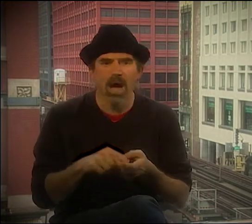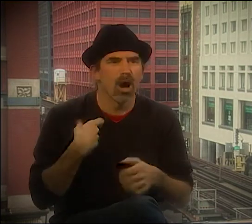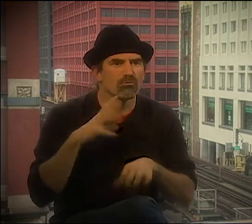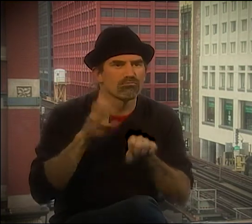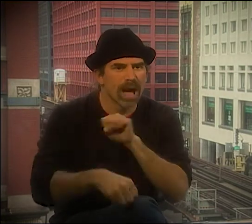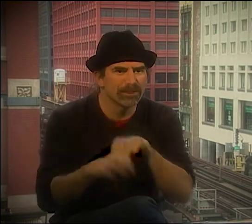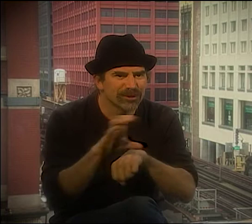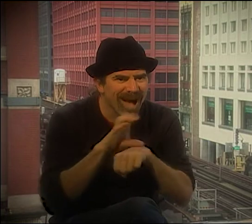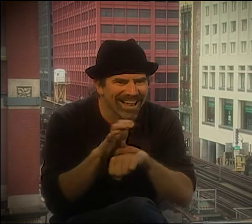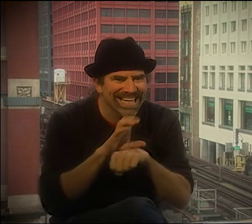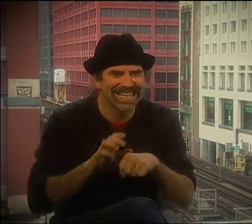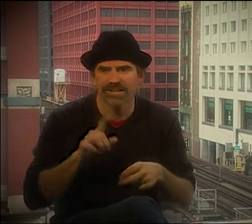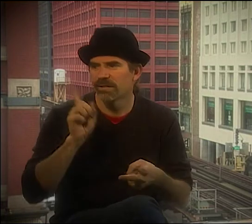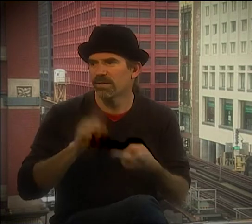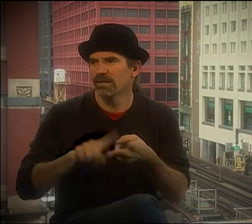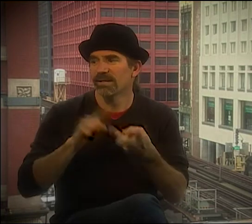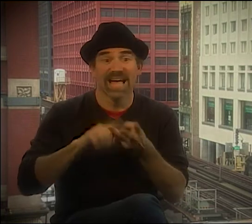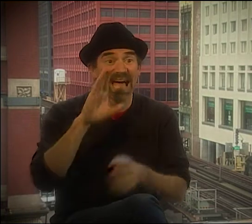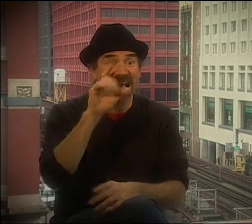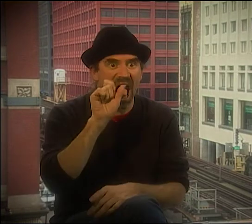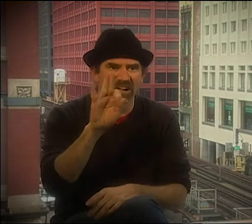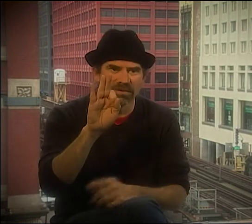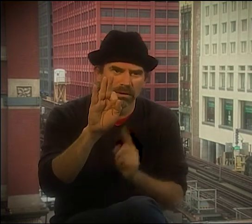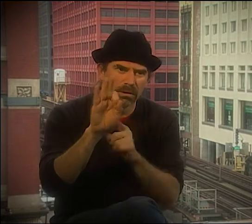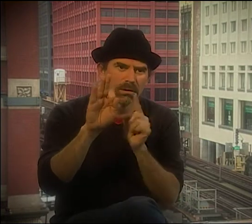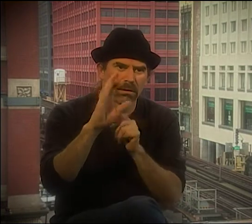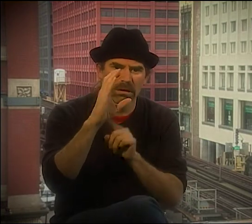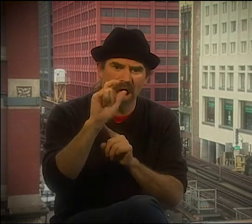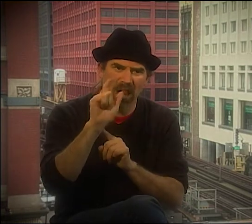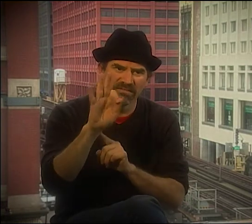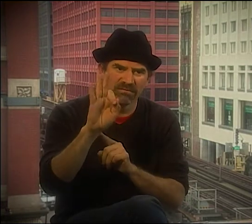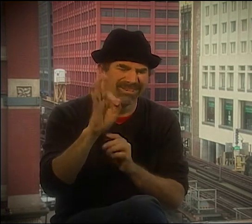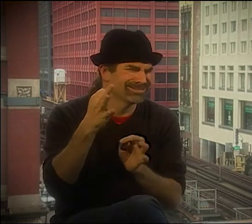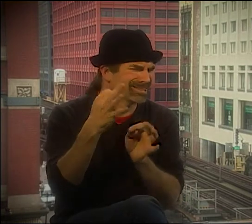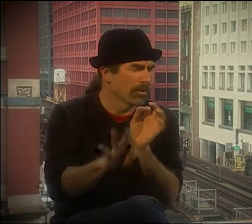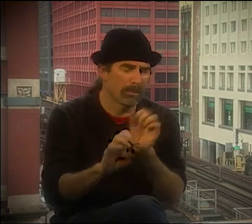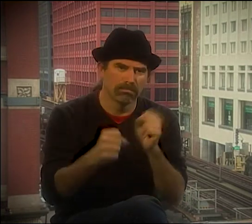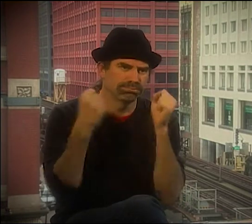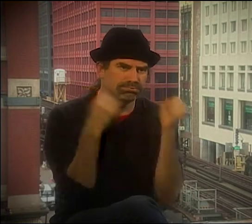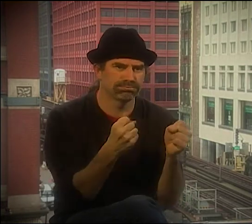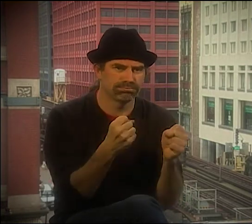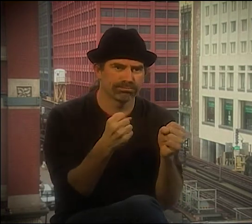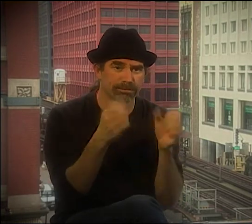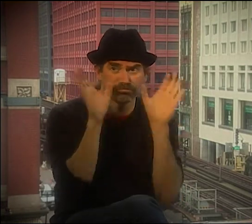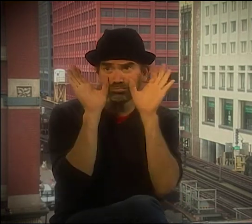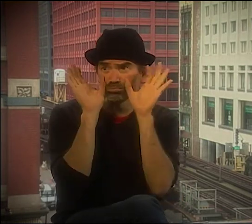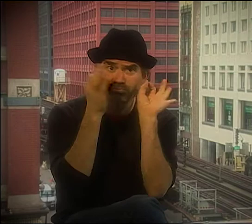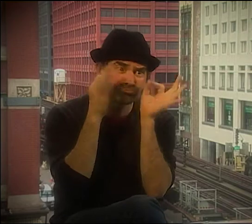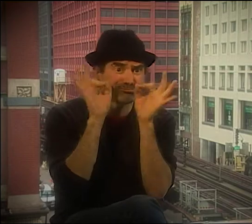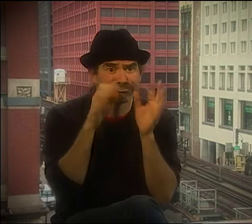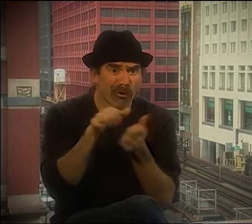A POLITICAL ELEMENT. AND THEN OF COURSE ESPECIALLY WITH MISSING CHILDREN, IT WAS VERY POLITICAL.